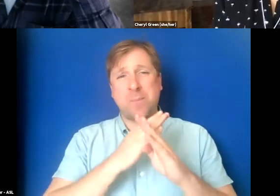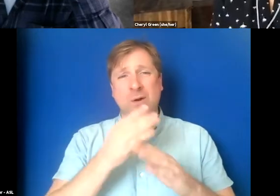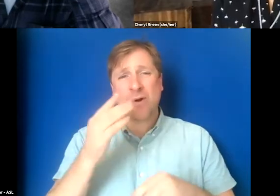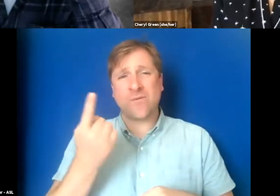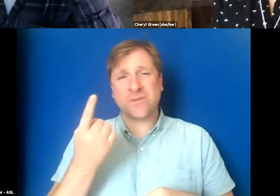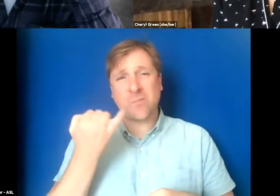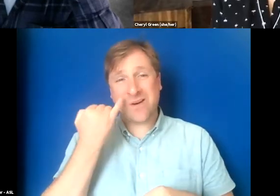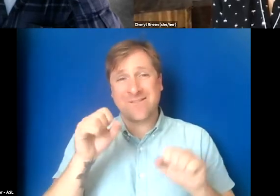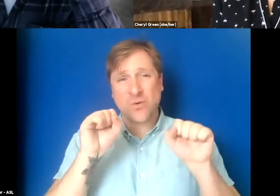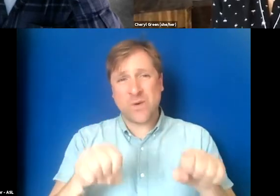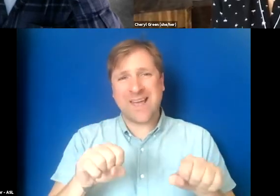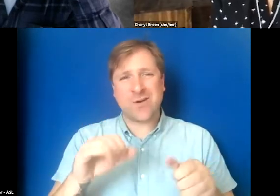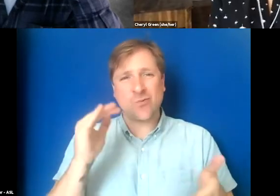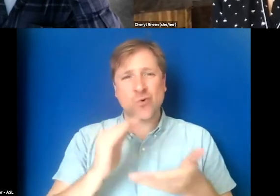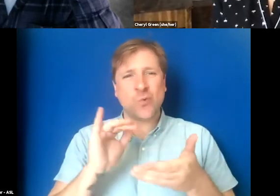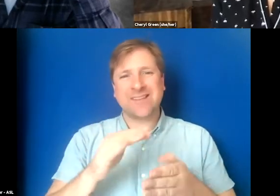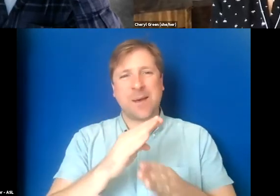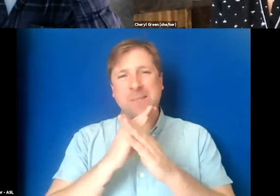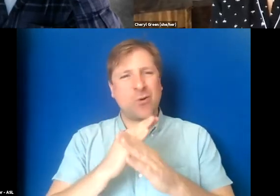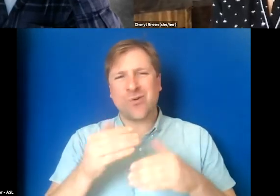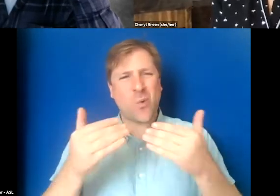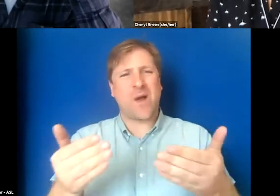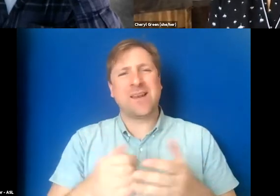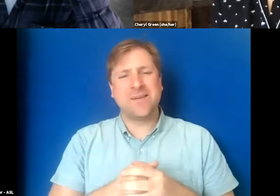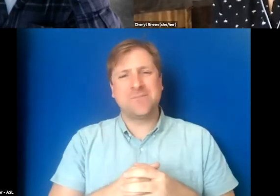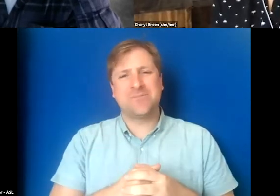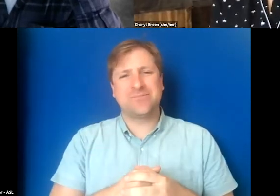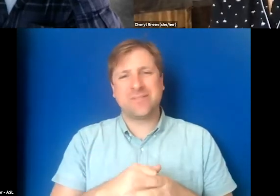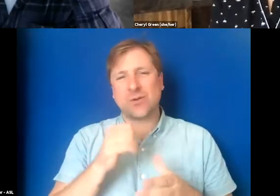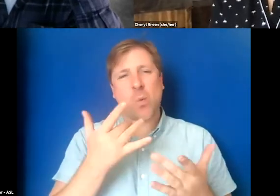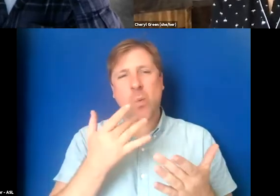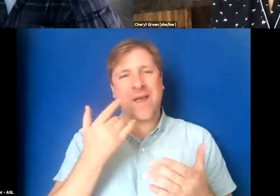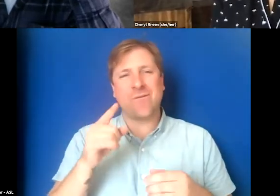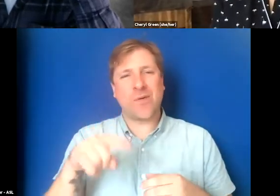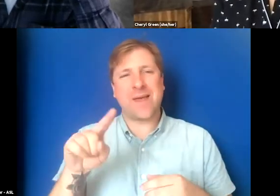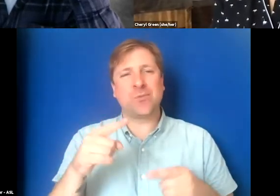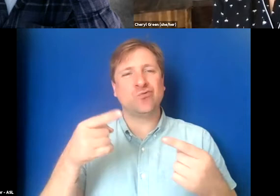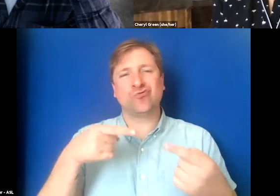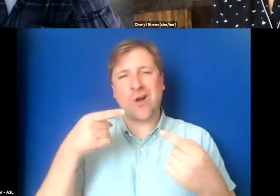if you can reduce it, just do that. Don't wait for people to struggle and ask